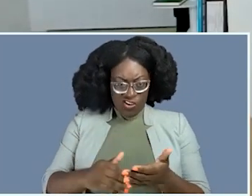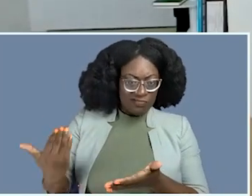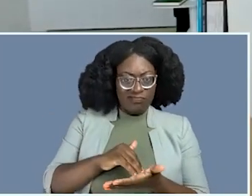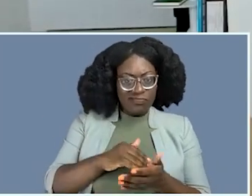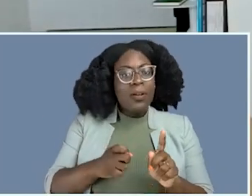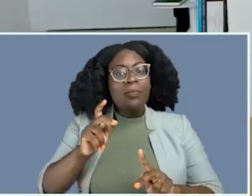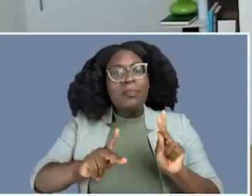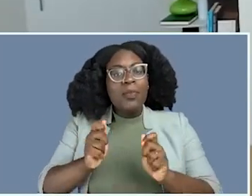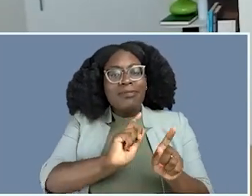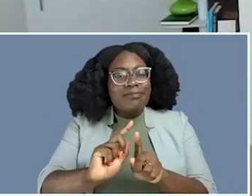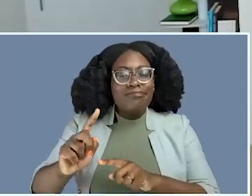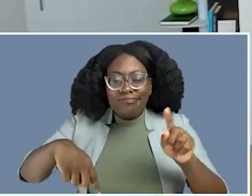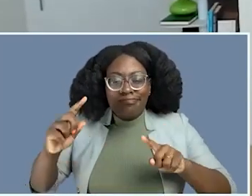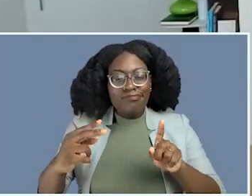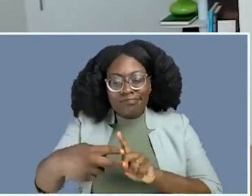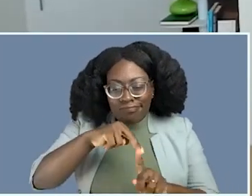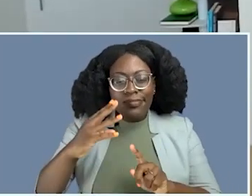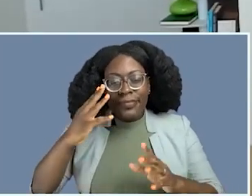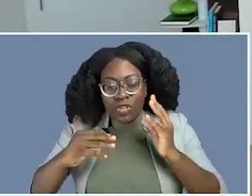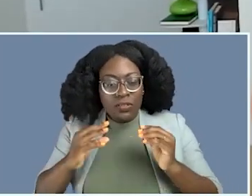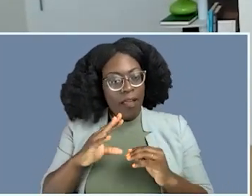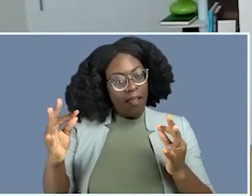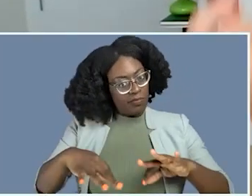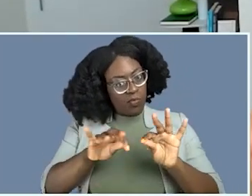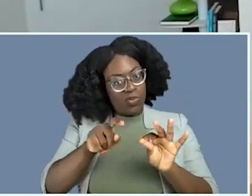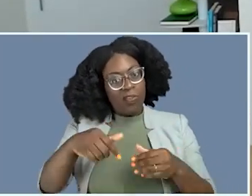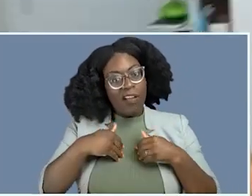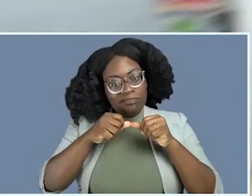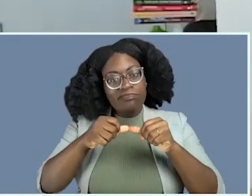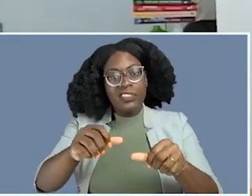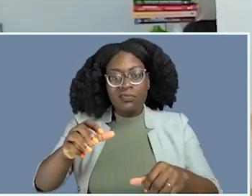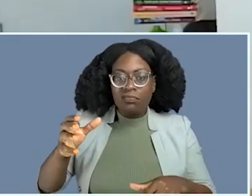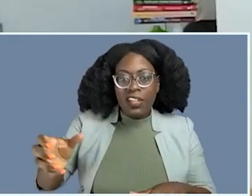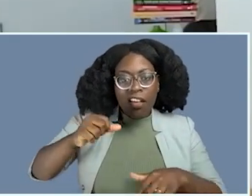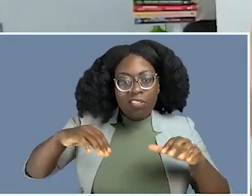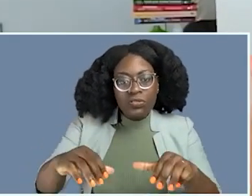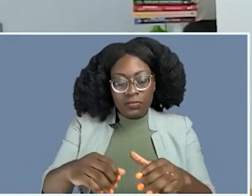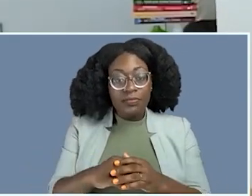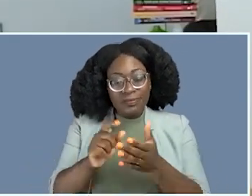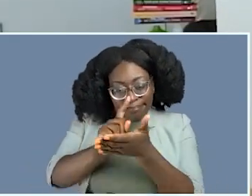experiences, and above all, taking consistent action. So each week, we'll learn from somebody